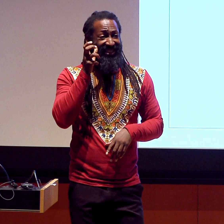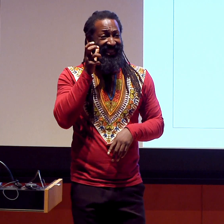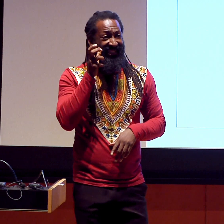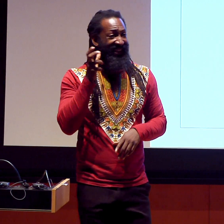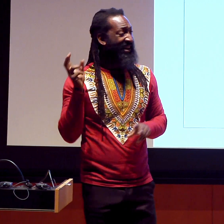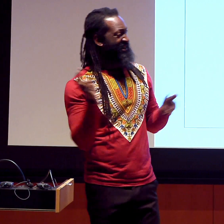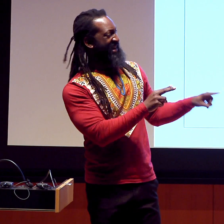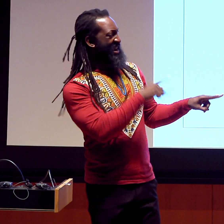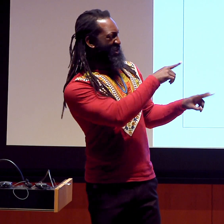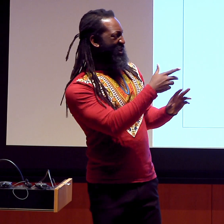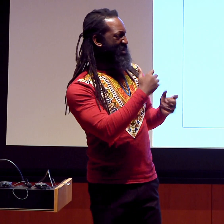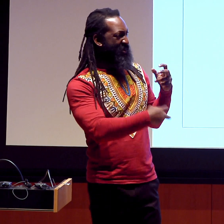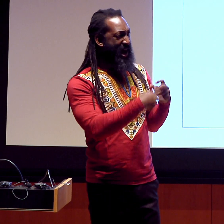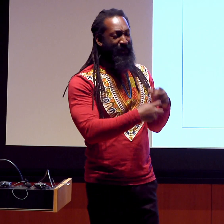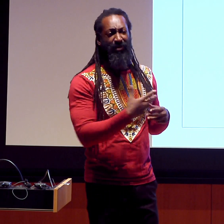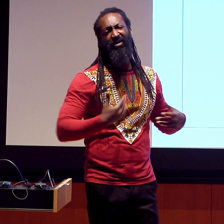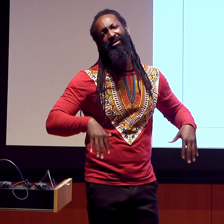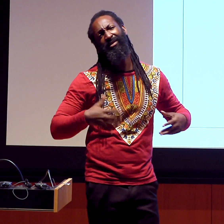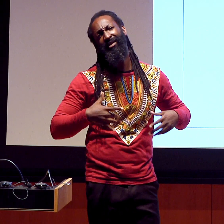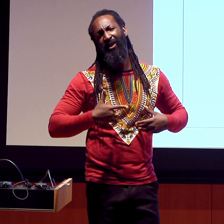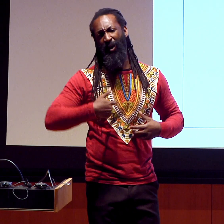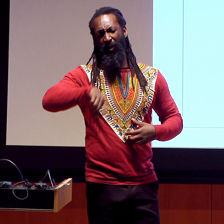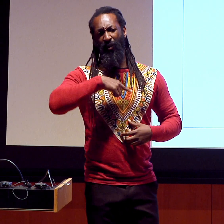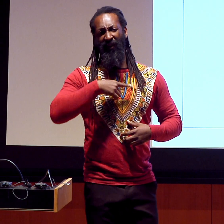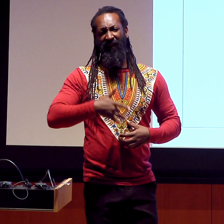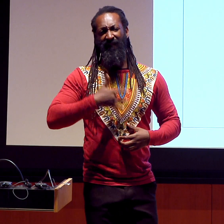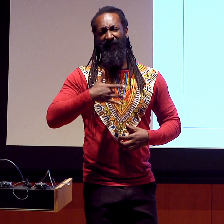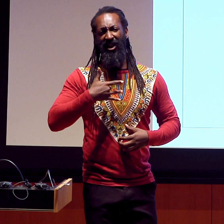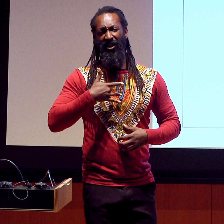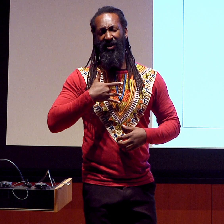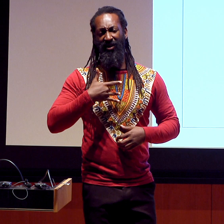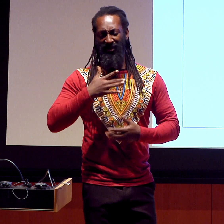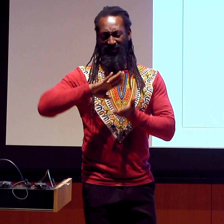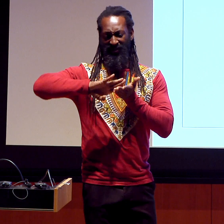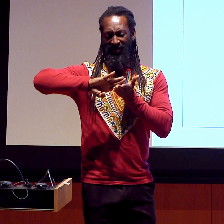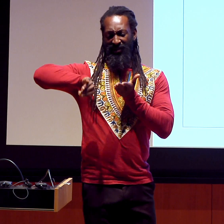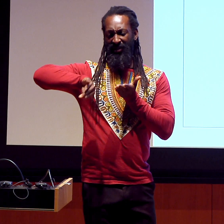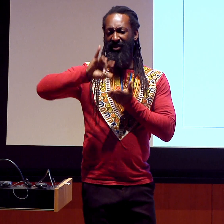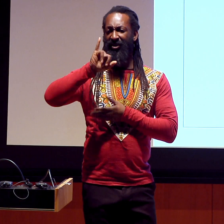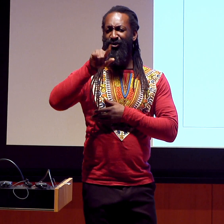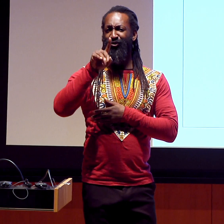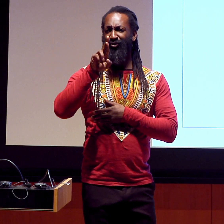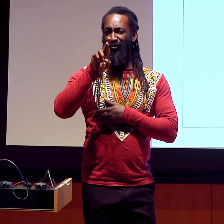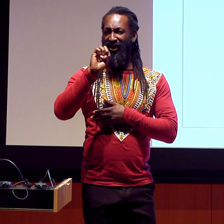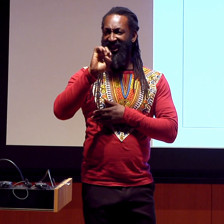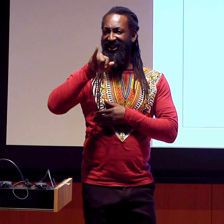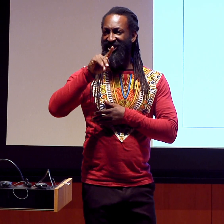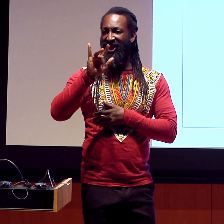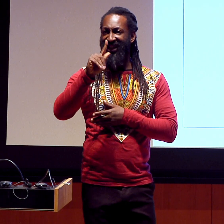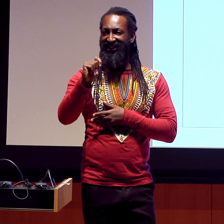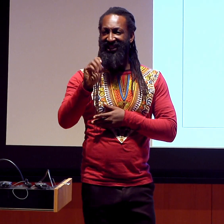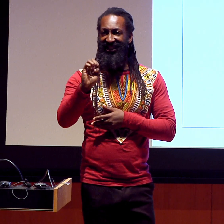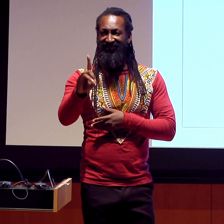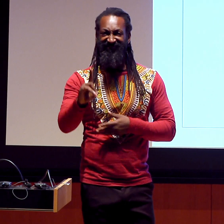But if you don’t listen, then the first thing that you’re going to think of is, “oh, I tapped you on the shoulder and you respond like that? You’re the problem!”